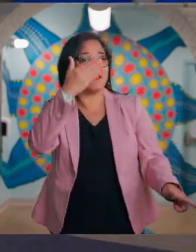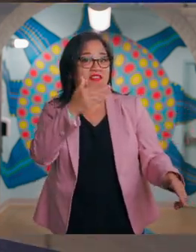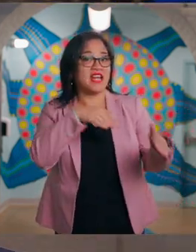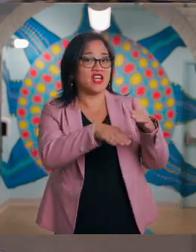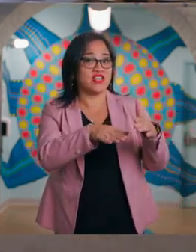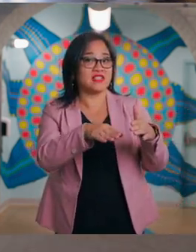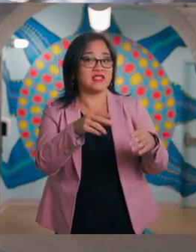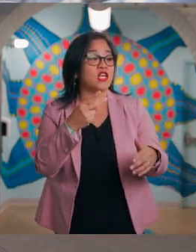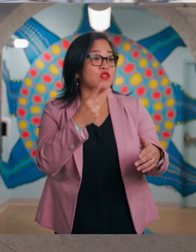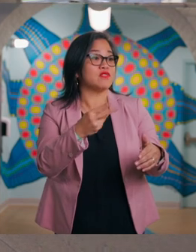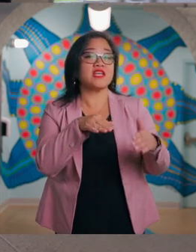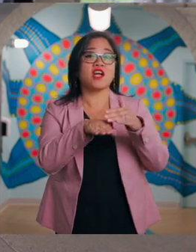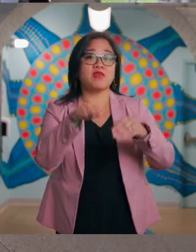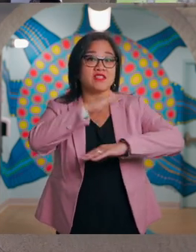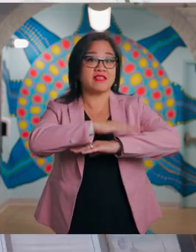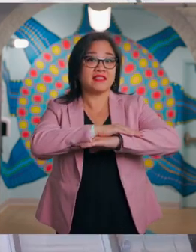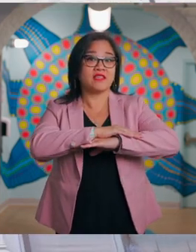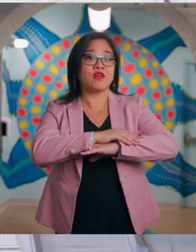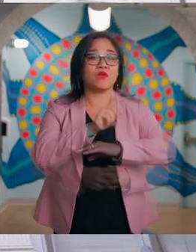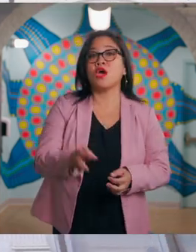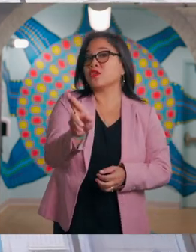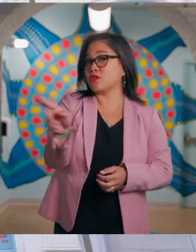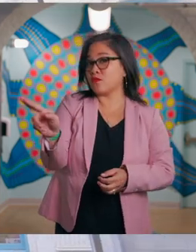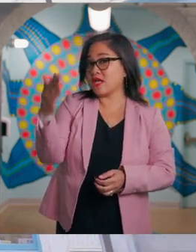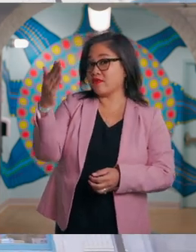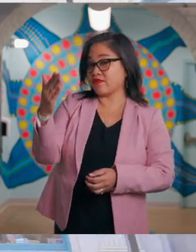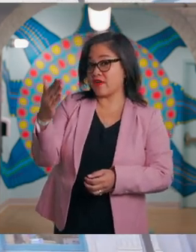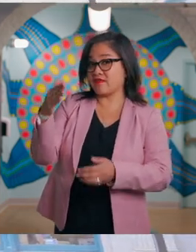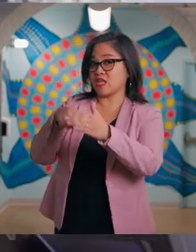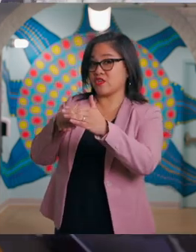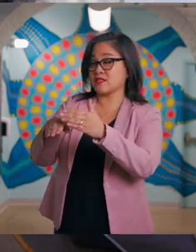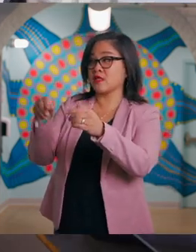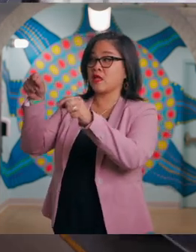To the left of the front entrance is our admissions desk where you can pay for admissions,